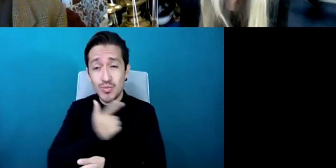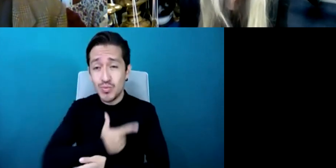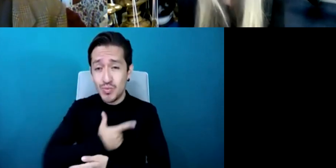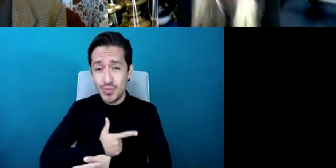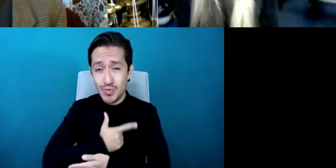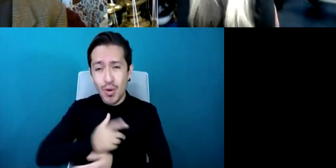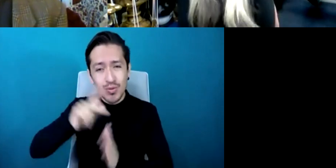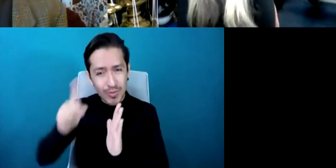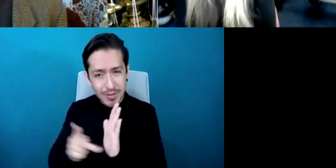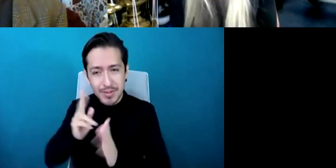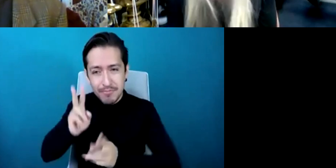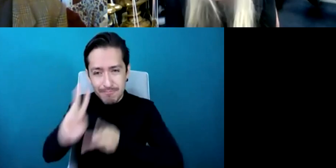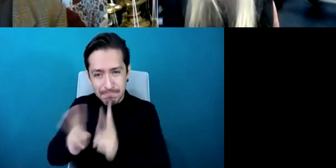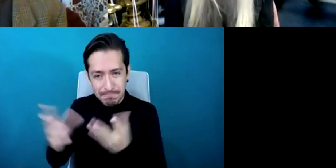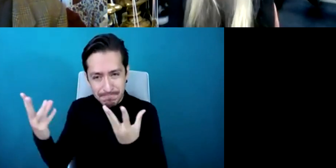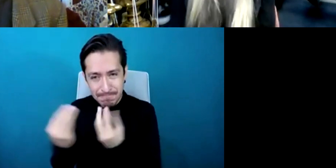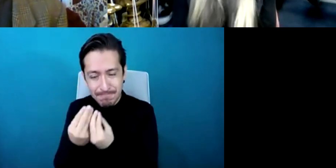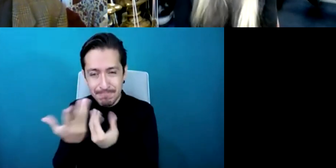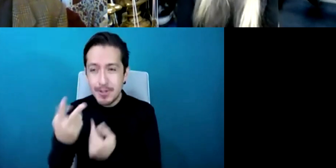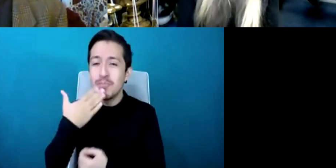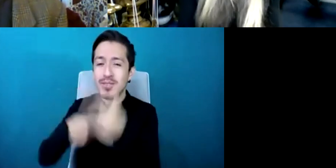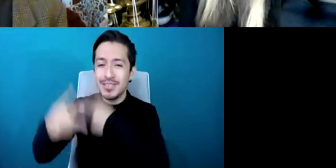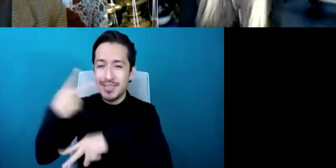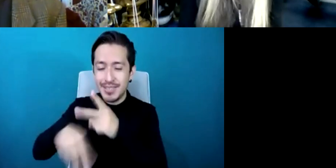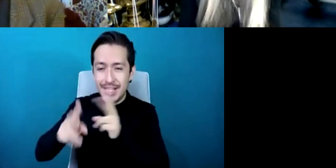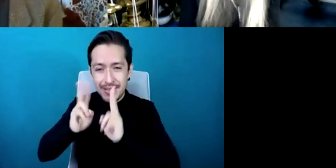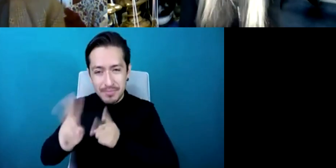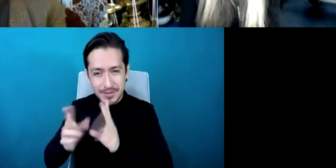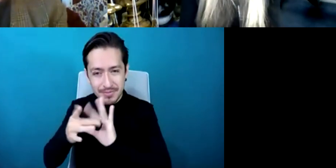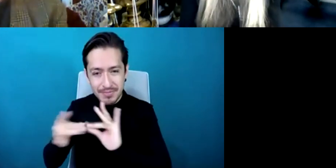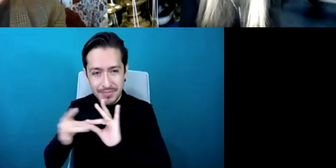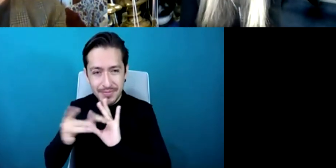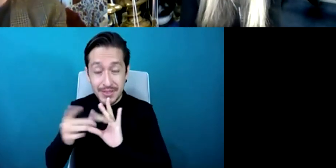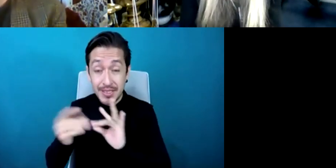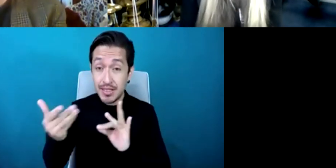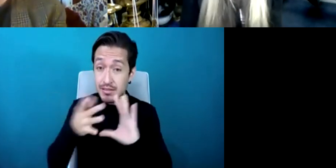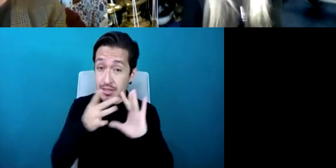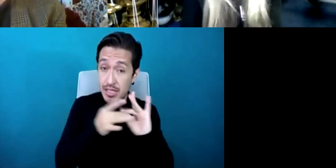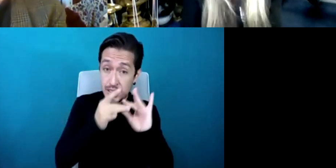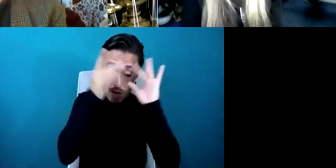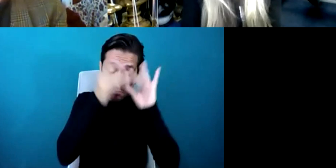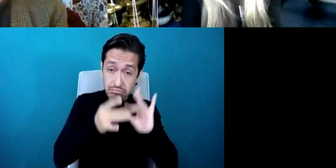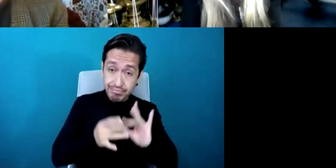welcome to this talk and we are describing ourselves for the benefit of our public.